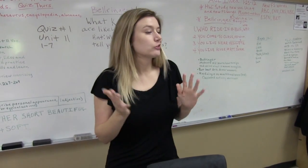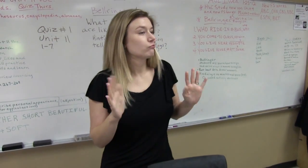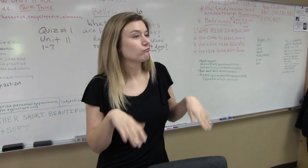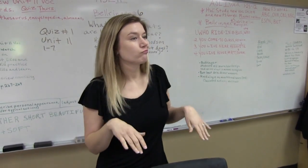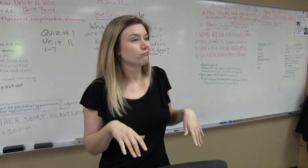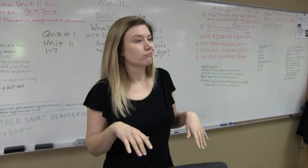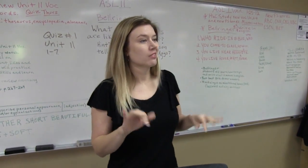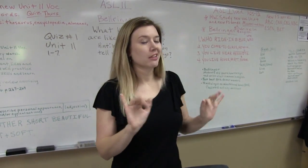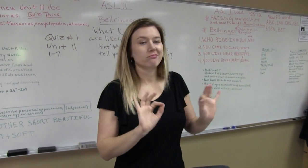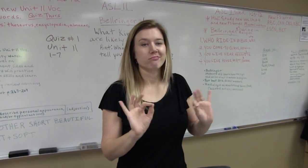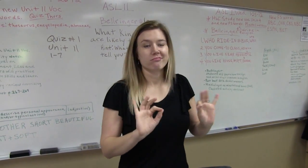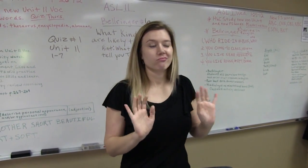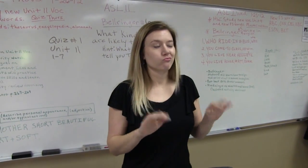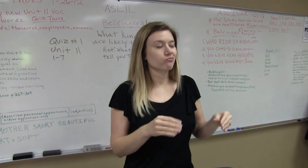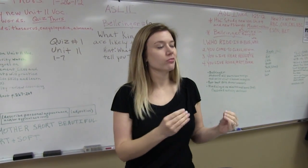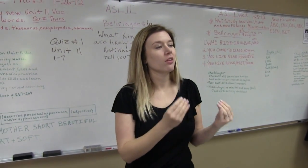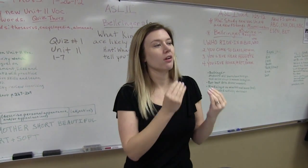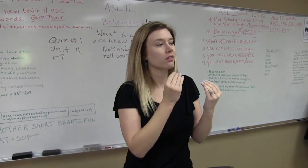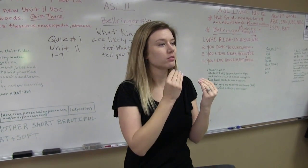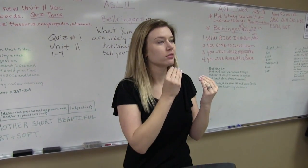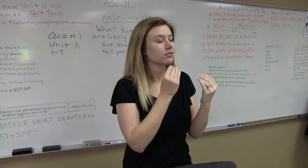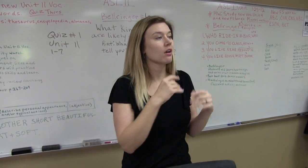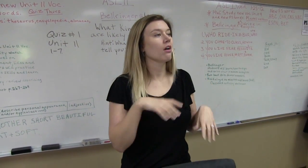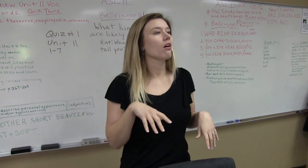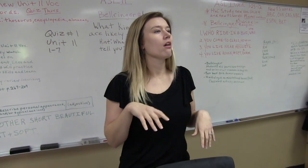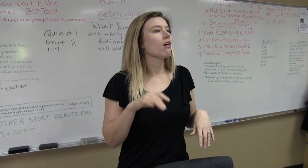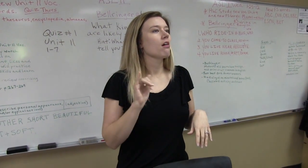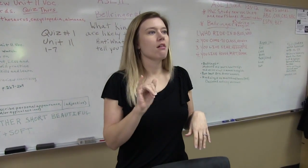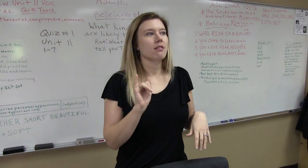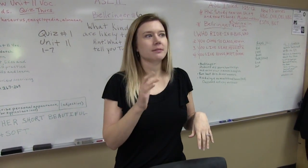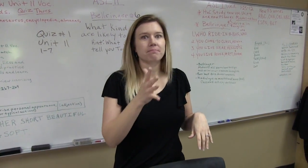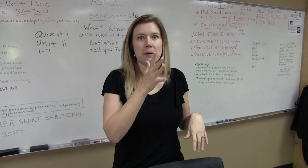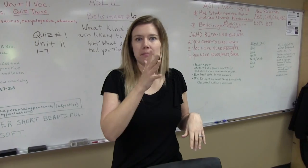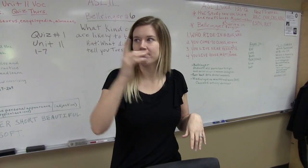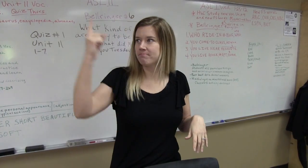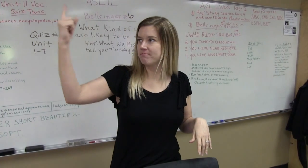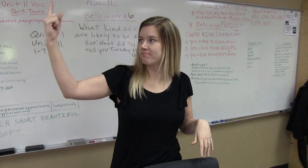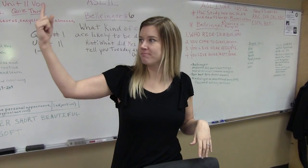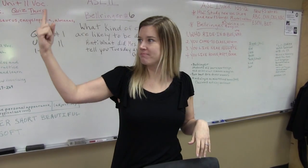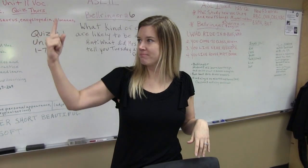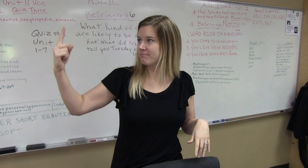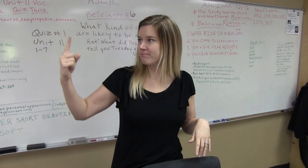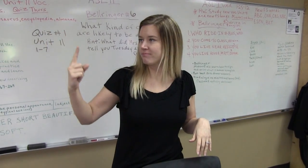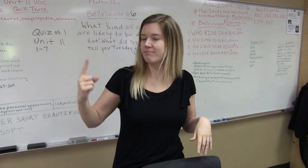on ahead, made my sandwich and went about my business... No big deal. A little while